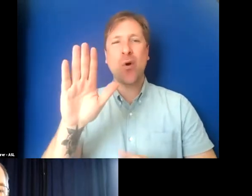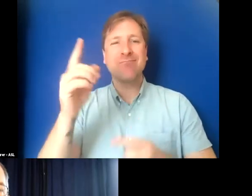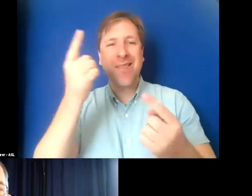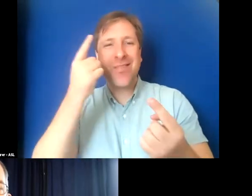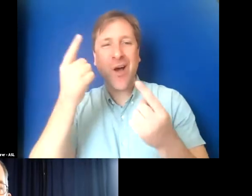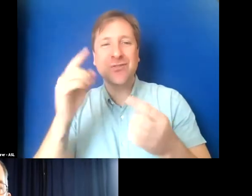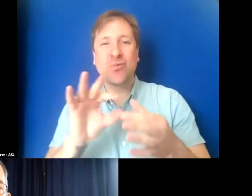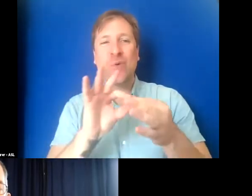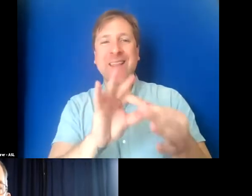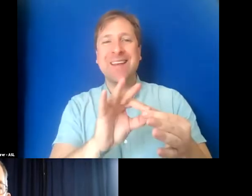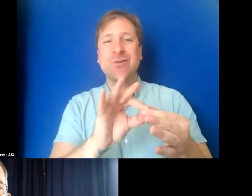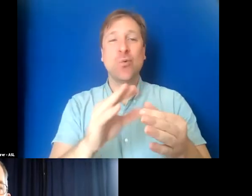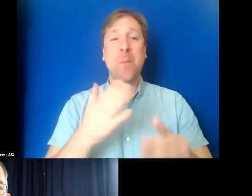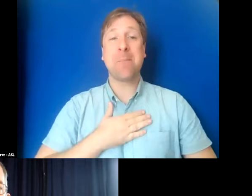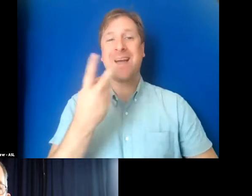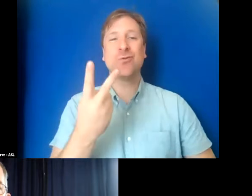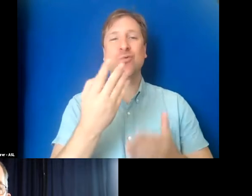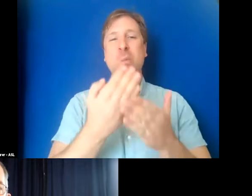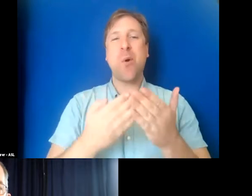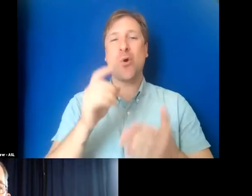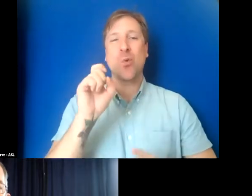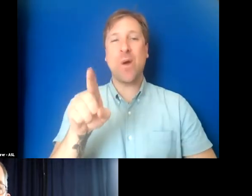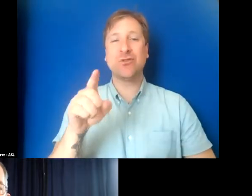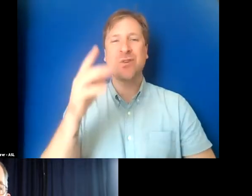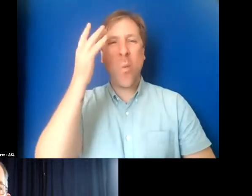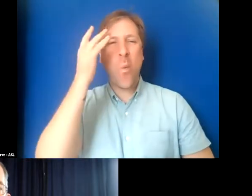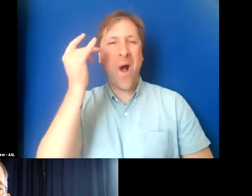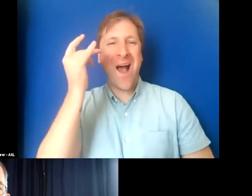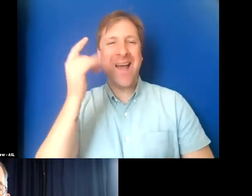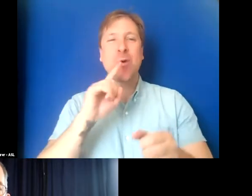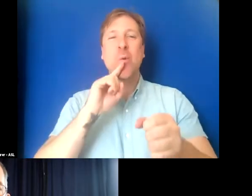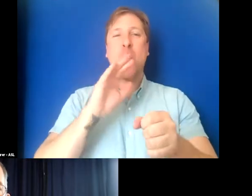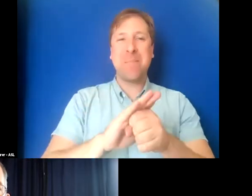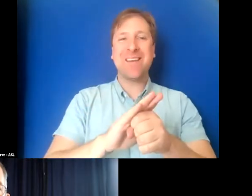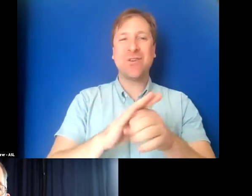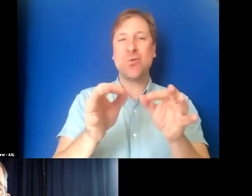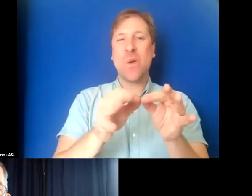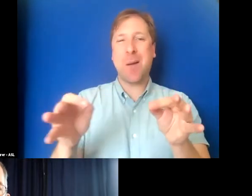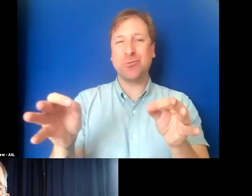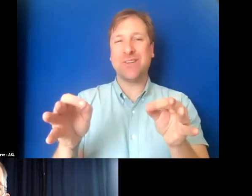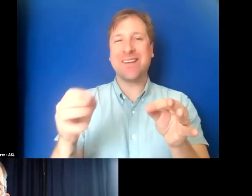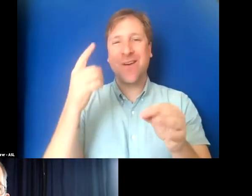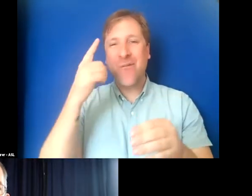that two part question. Why commit to captioning for creators in all realms?